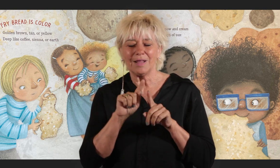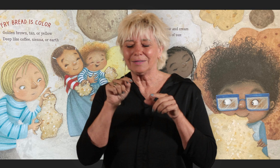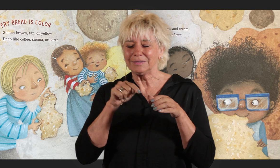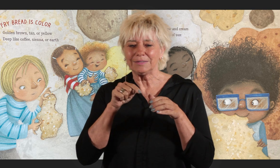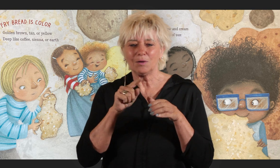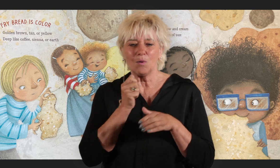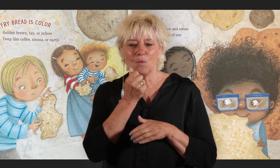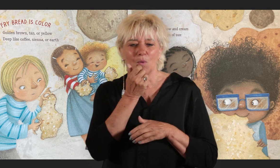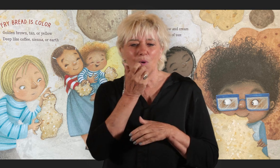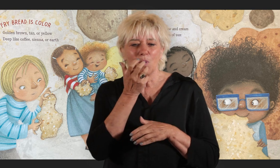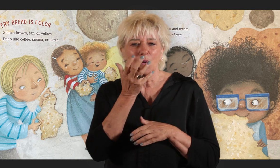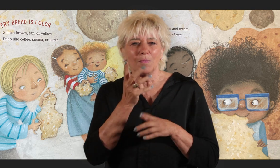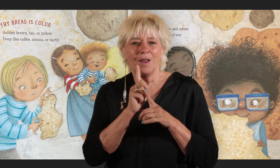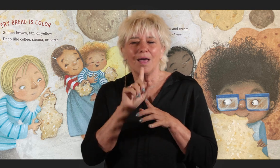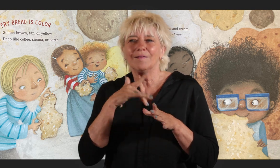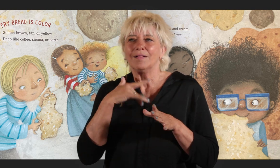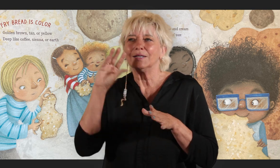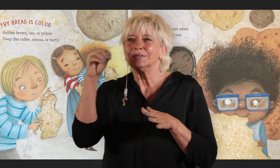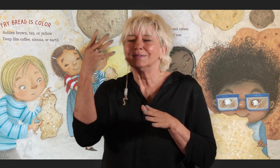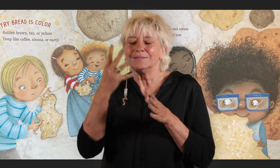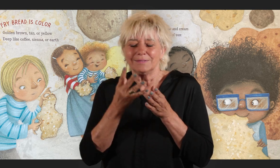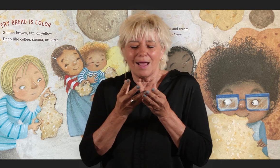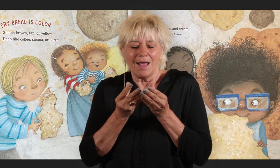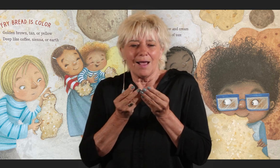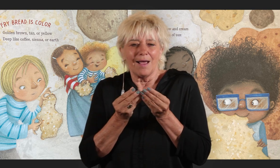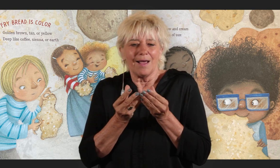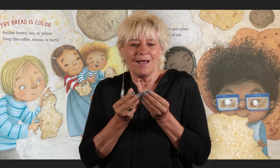Warm like rays of sun